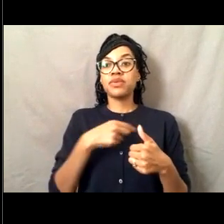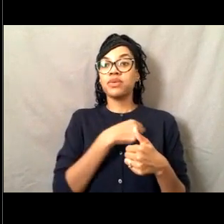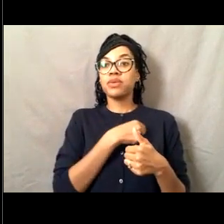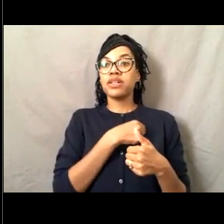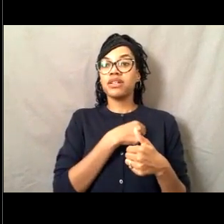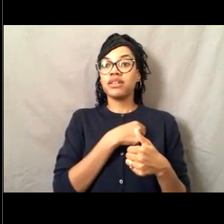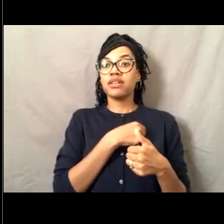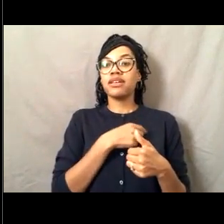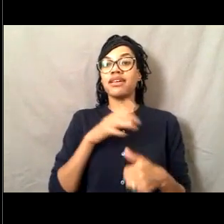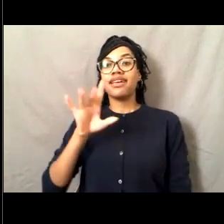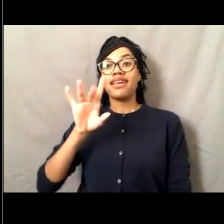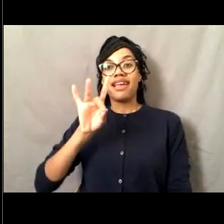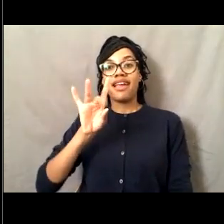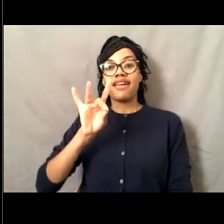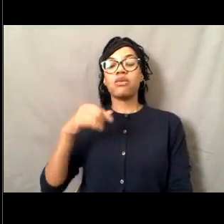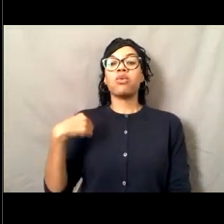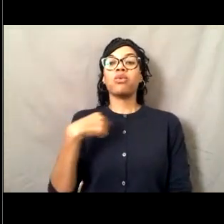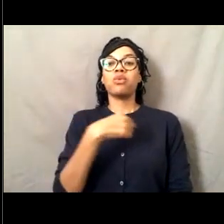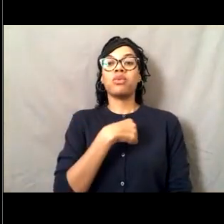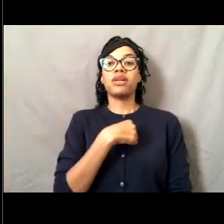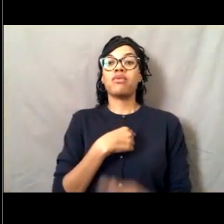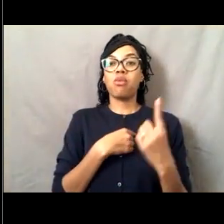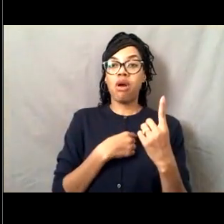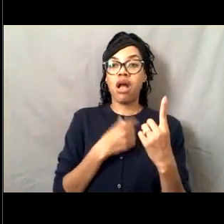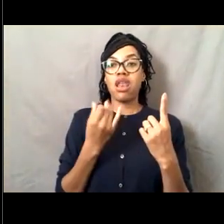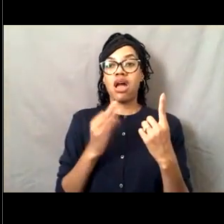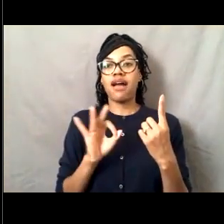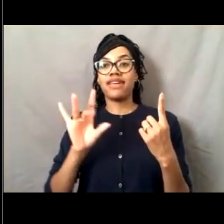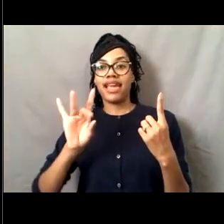We currently have 321 commissioned officers total